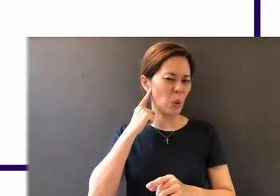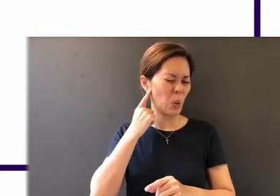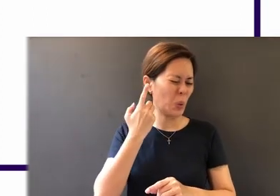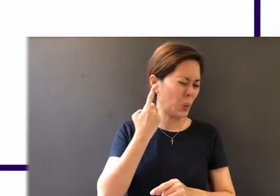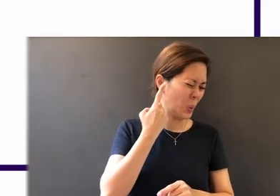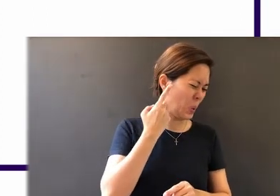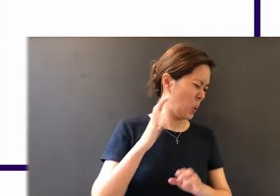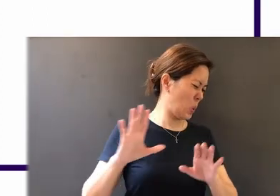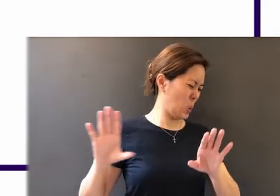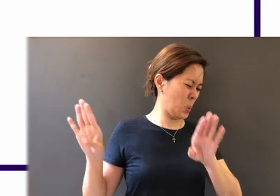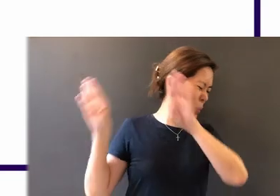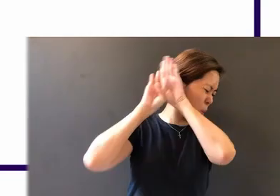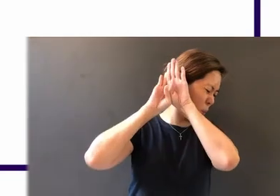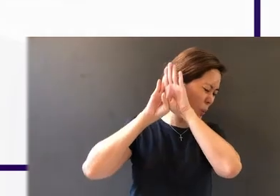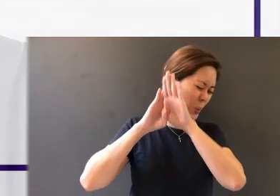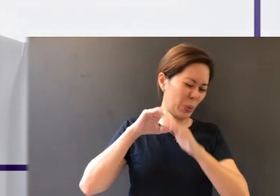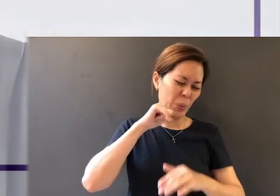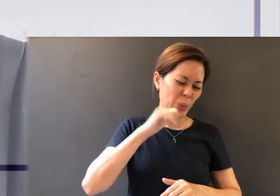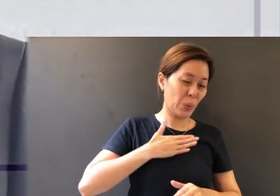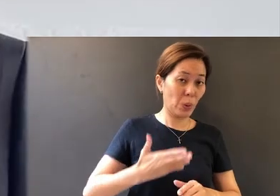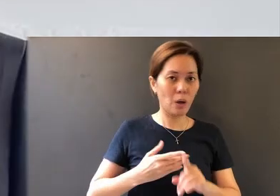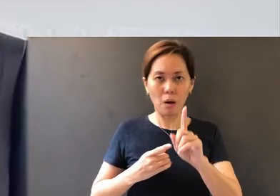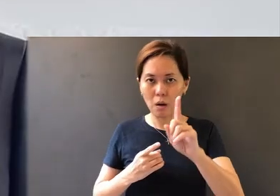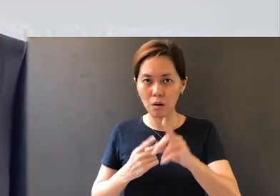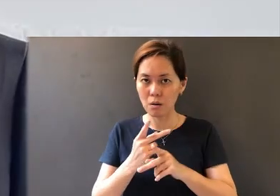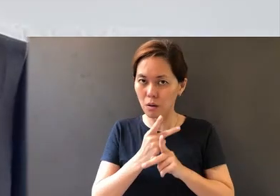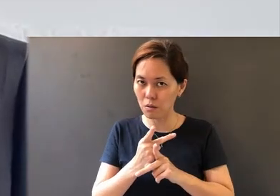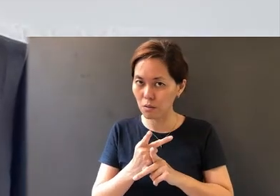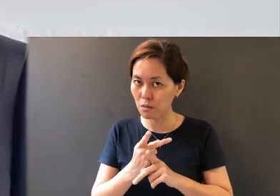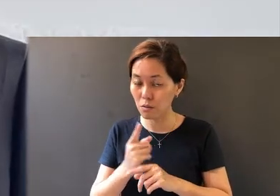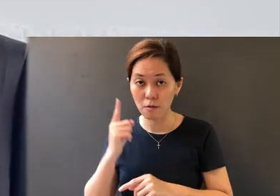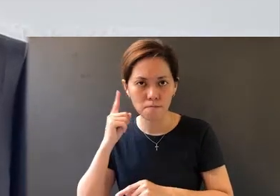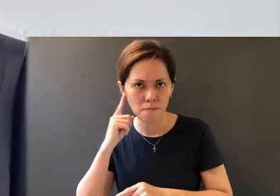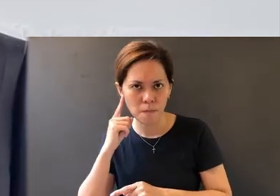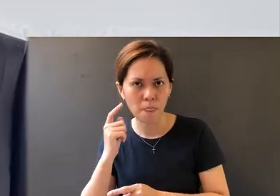So here, brothers and sisters, be careful. Be quick to hear,